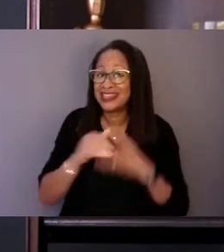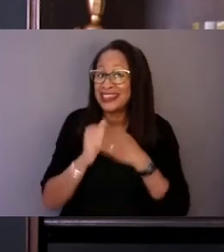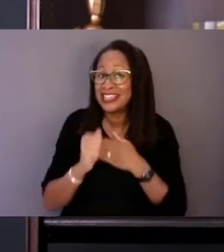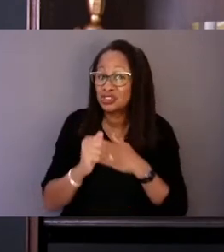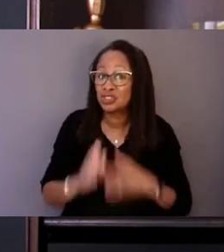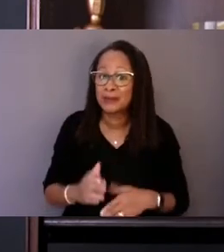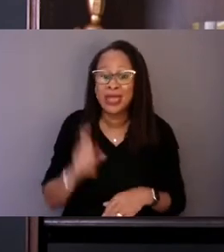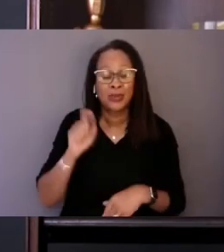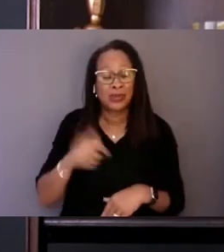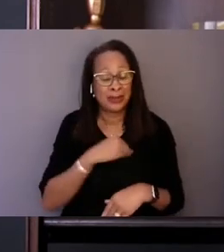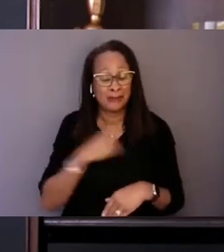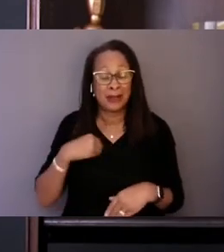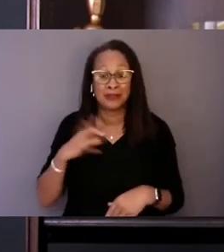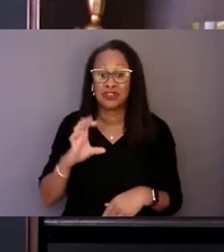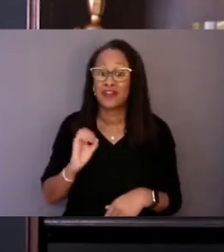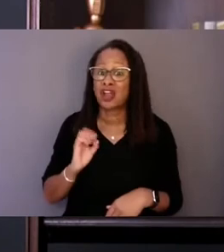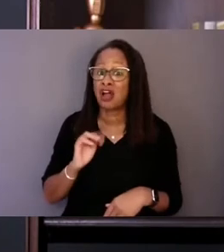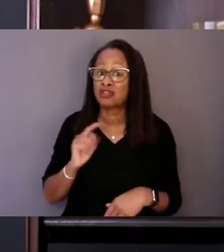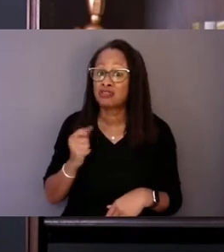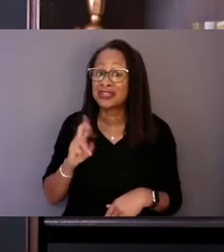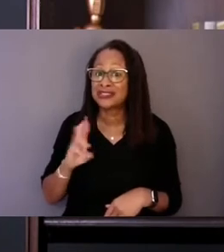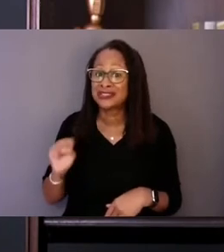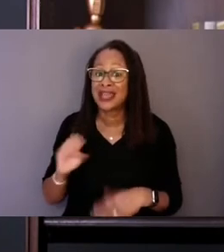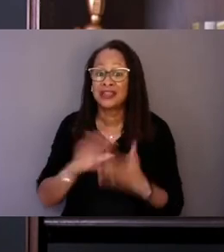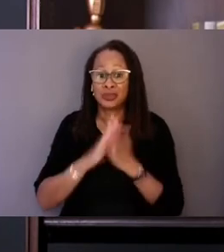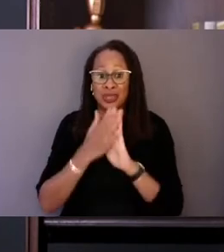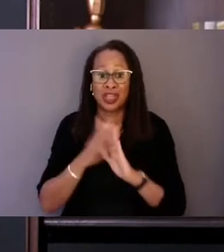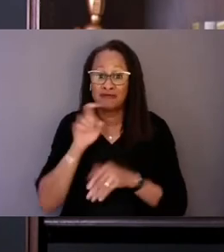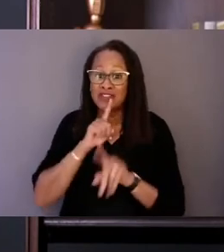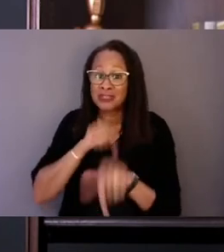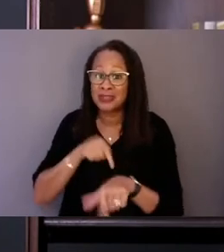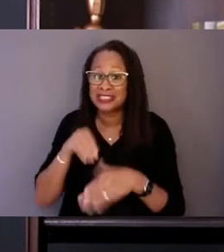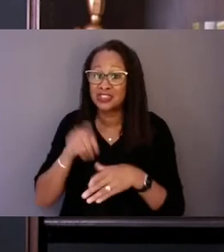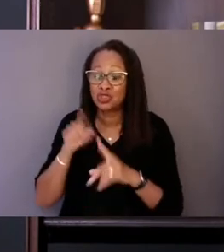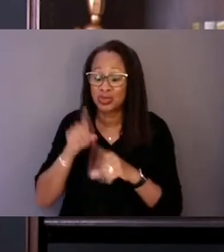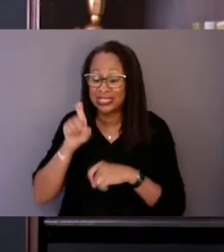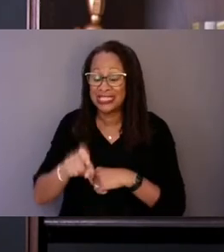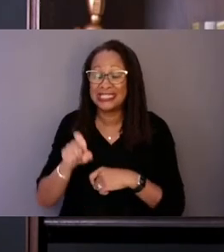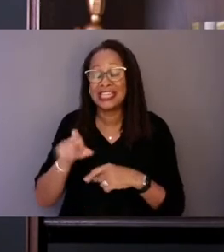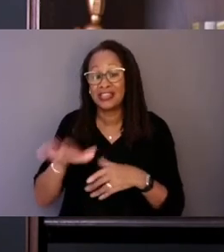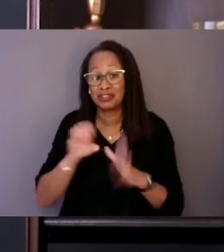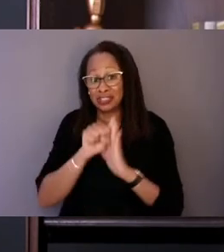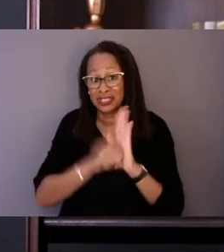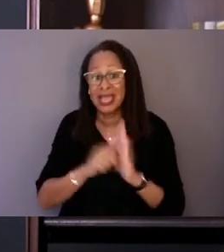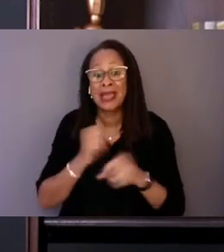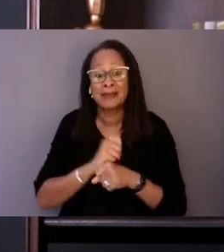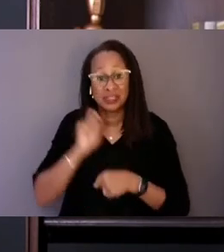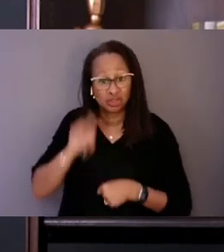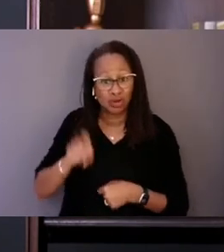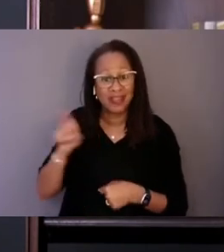to be responsive to the needs in their states and to make sure that this is a priority.